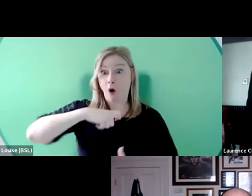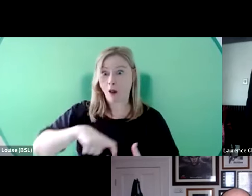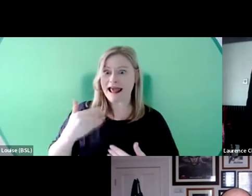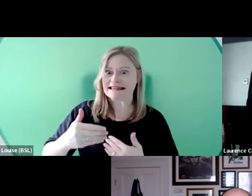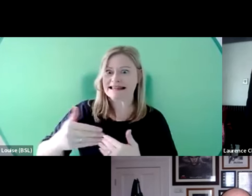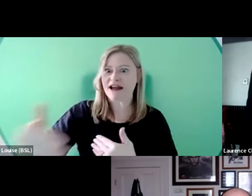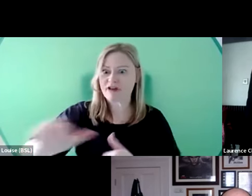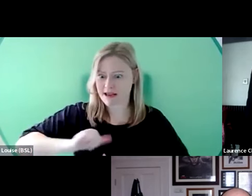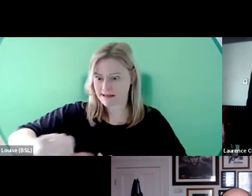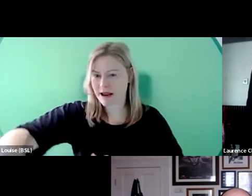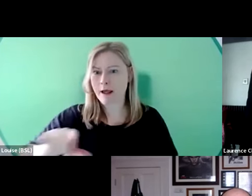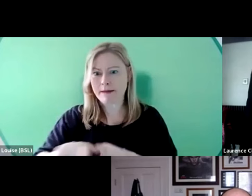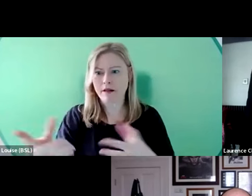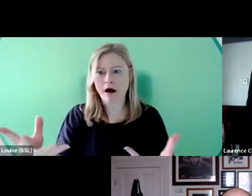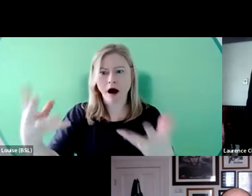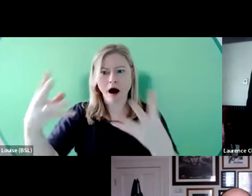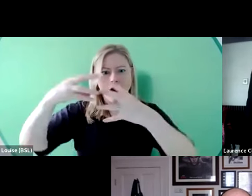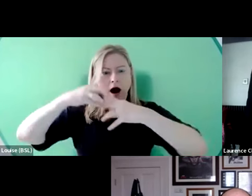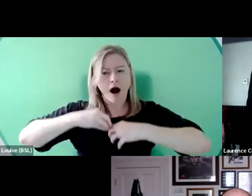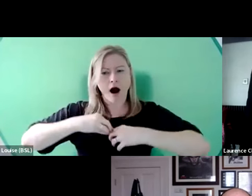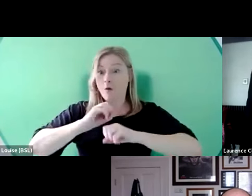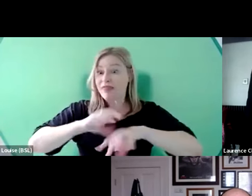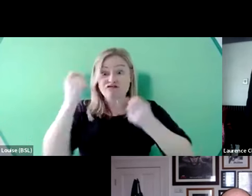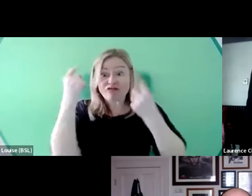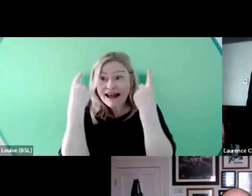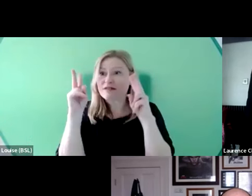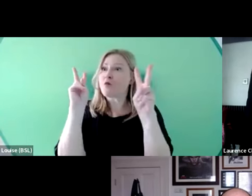people absorb stuff without realising they're absorbing stuff. It's helping tackle that